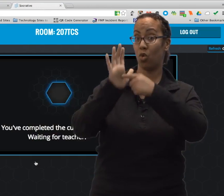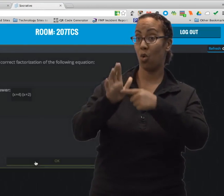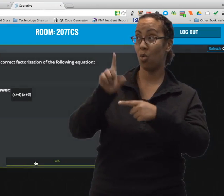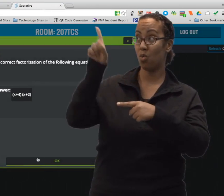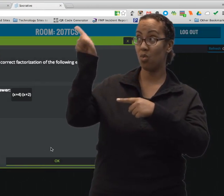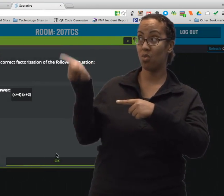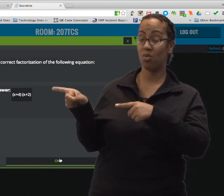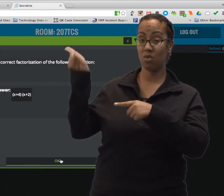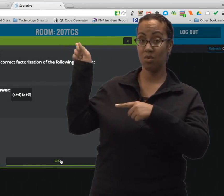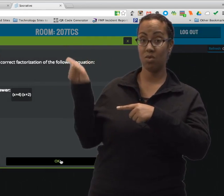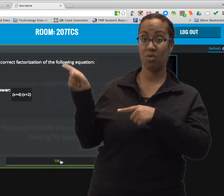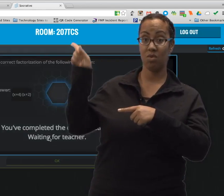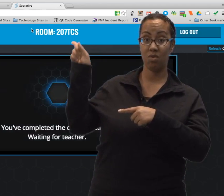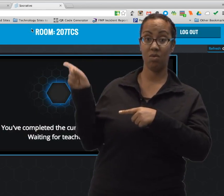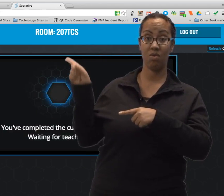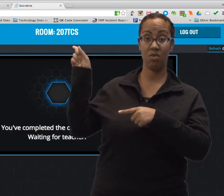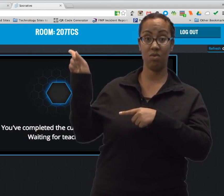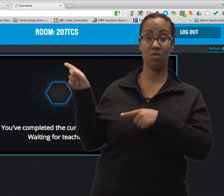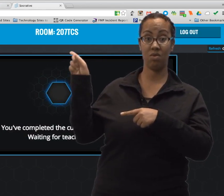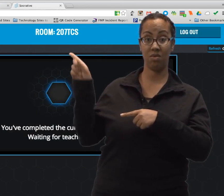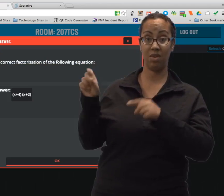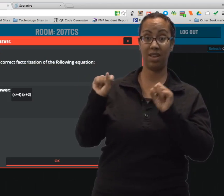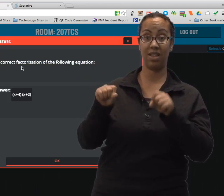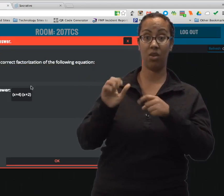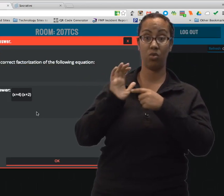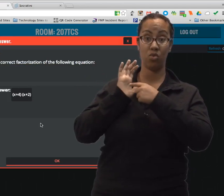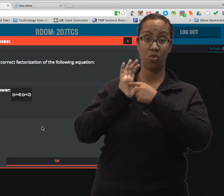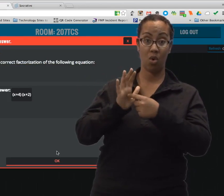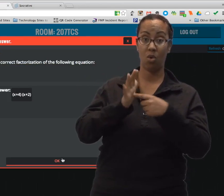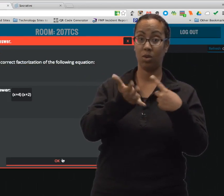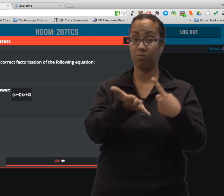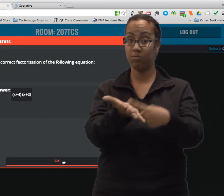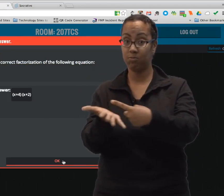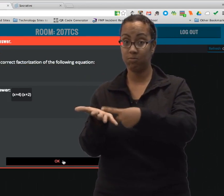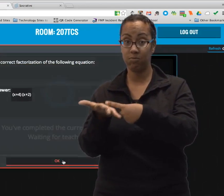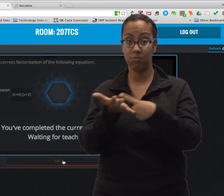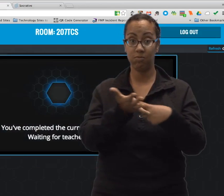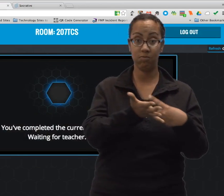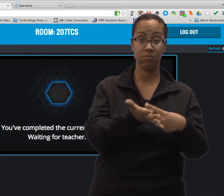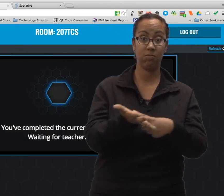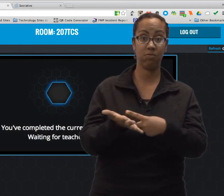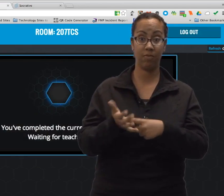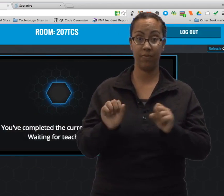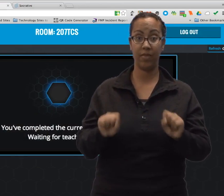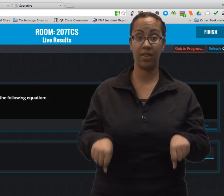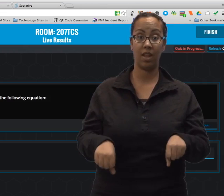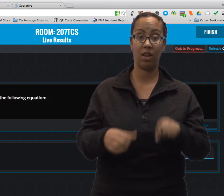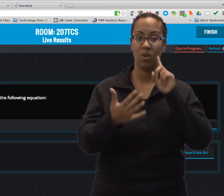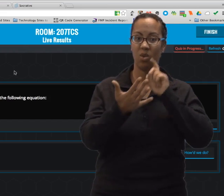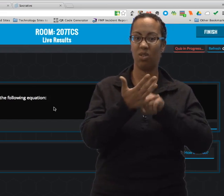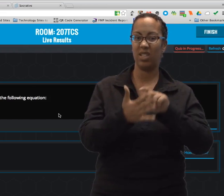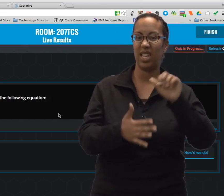The teacher can show the answer options. She can show that and discuss it with the students.